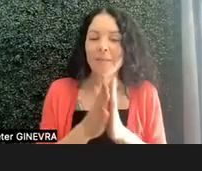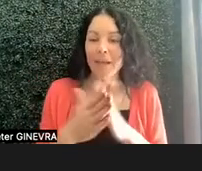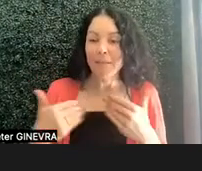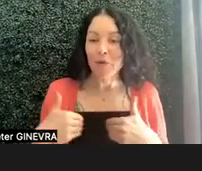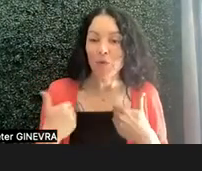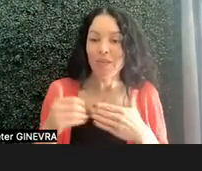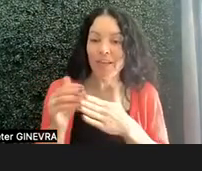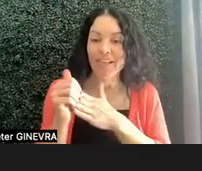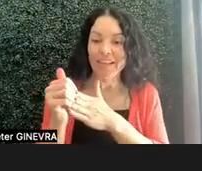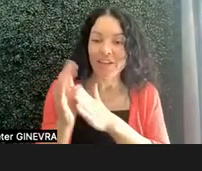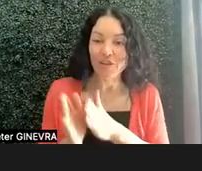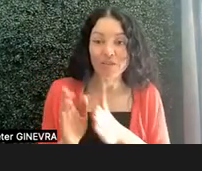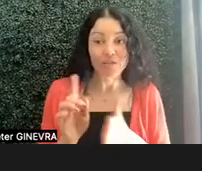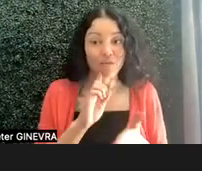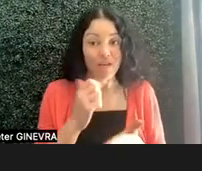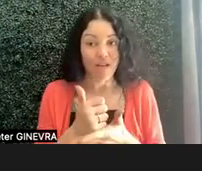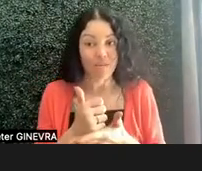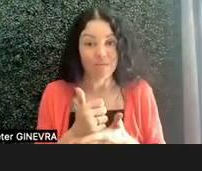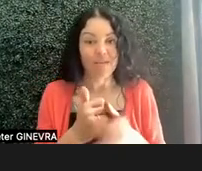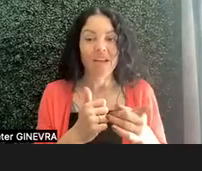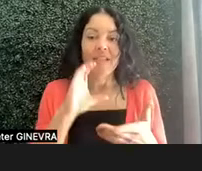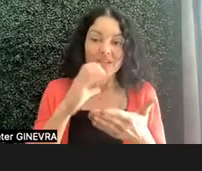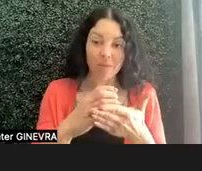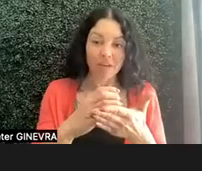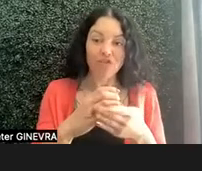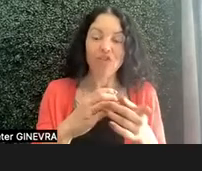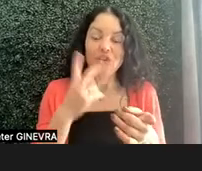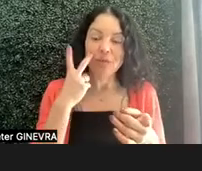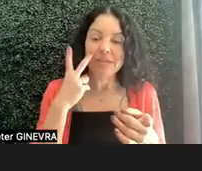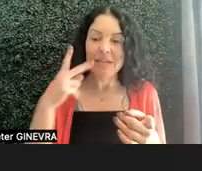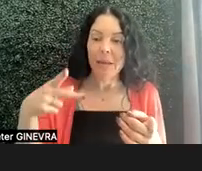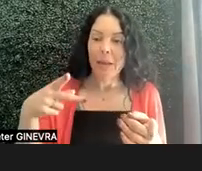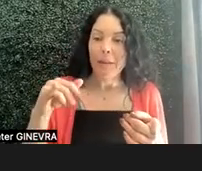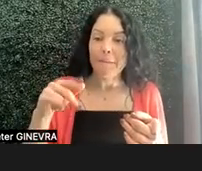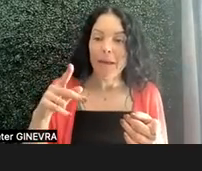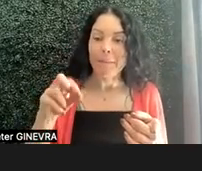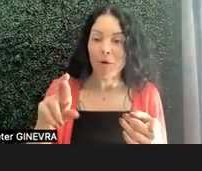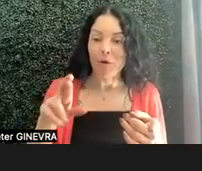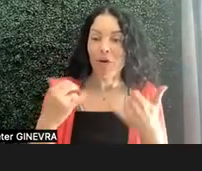So in a picture on this slide, you see Piper, who's one of our current interns.